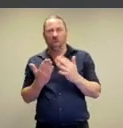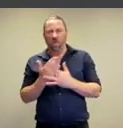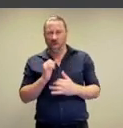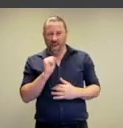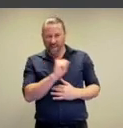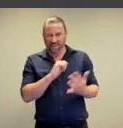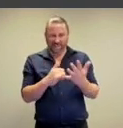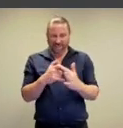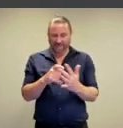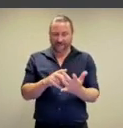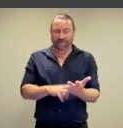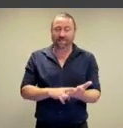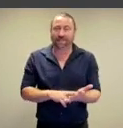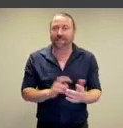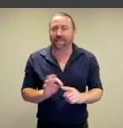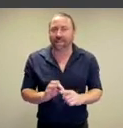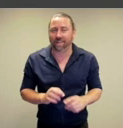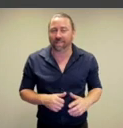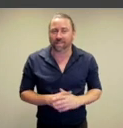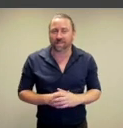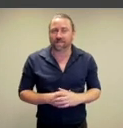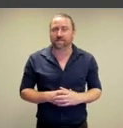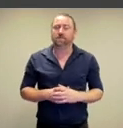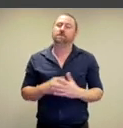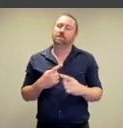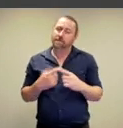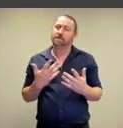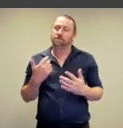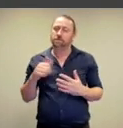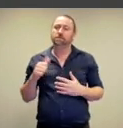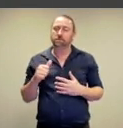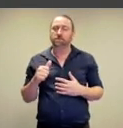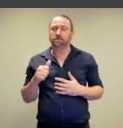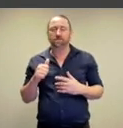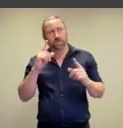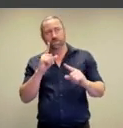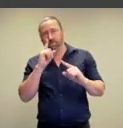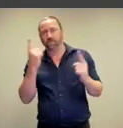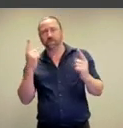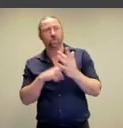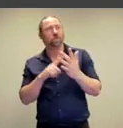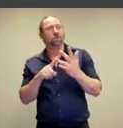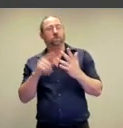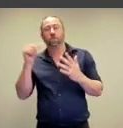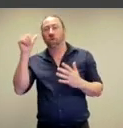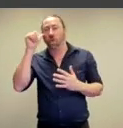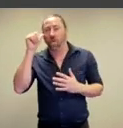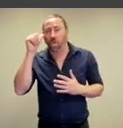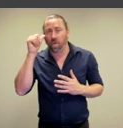his skin. Of course, it also points to and reinforces that